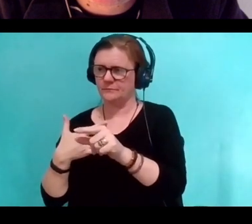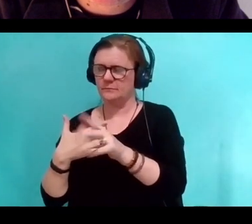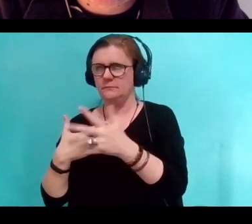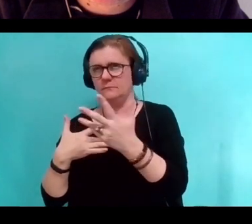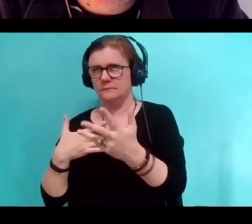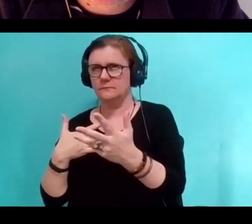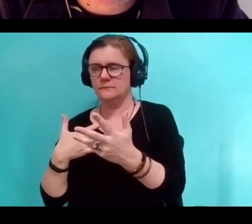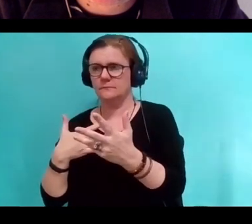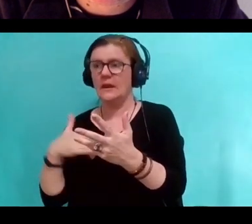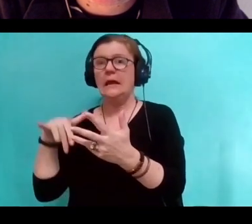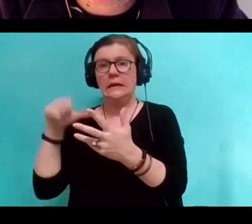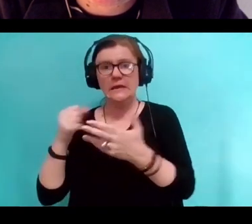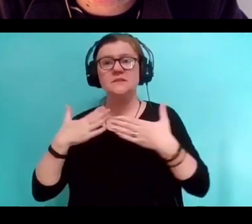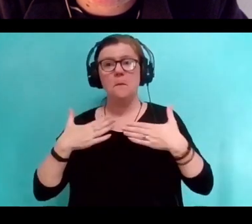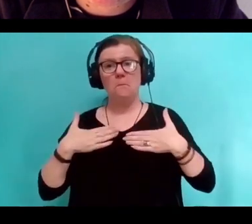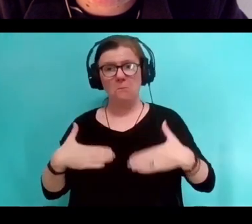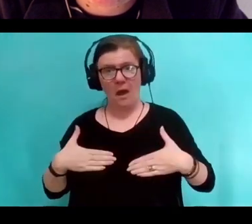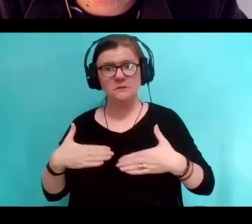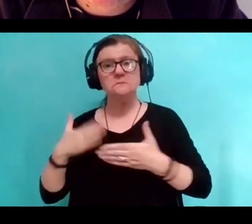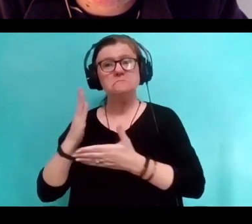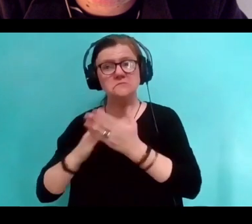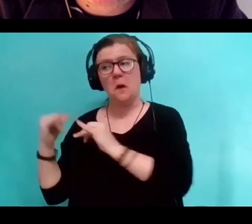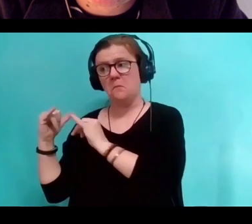the similarity between people's experiences